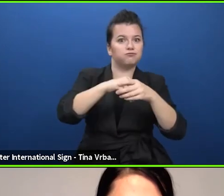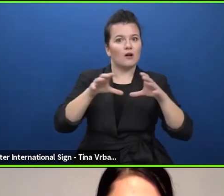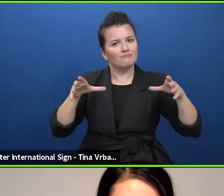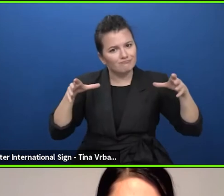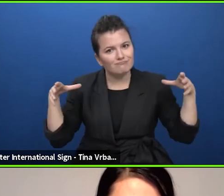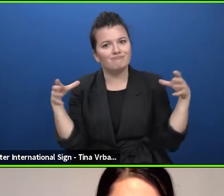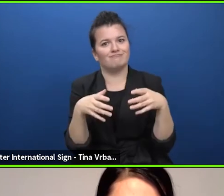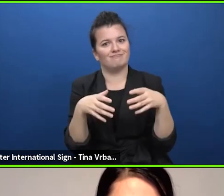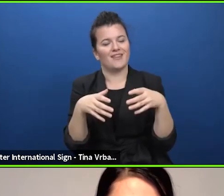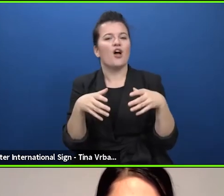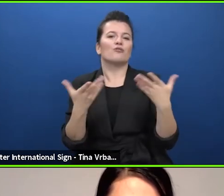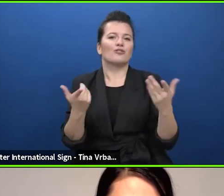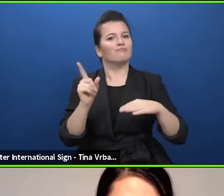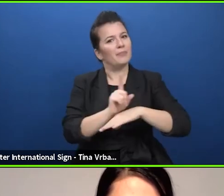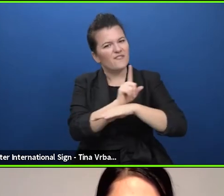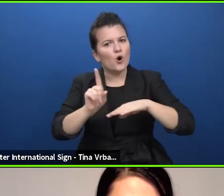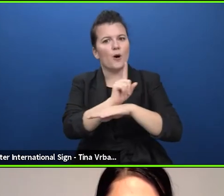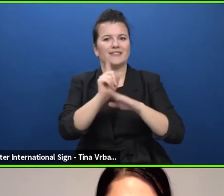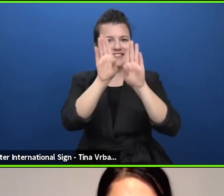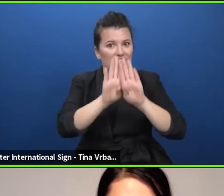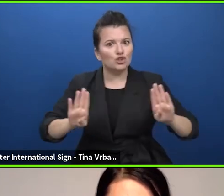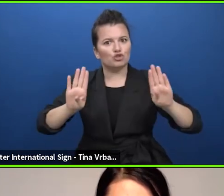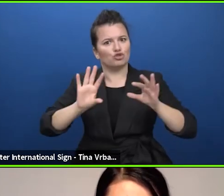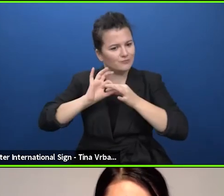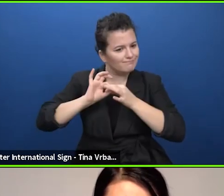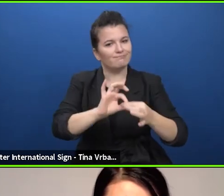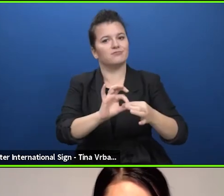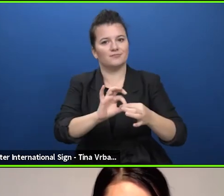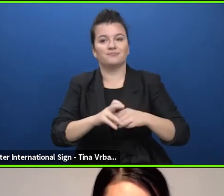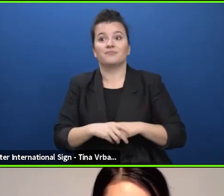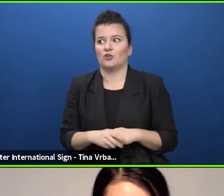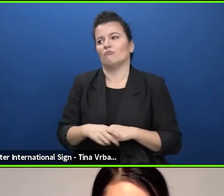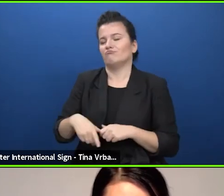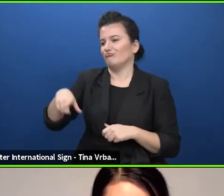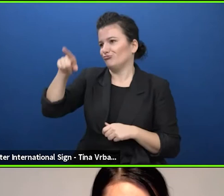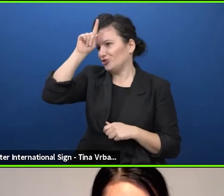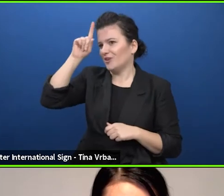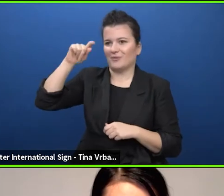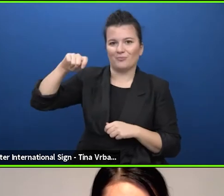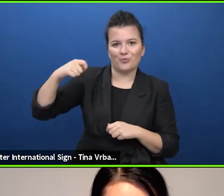the frame of the European, of the German European presidency and obviously also to the organizers